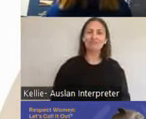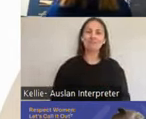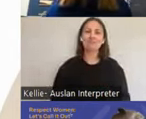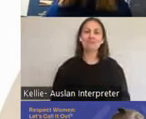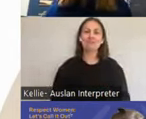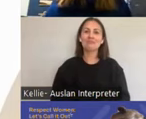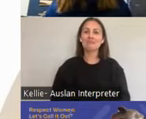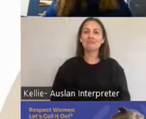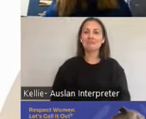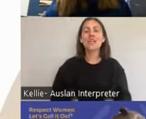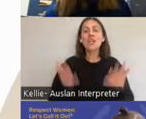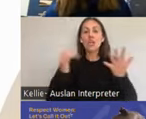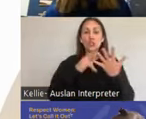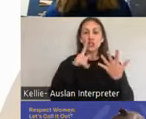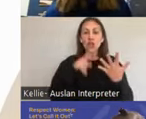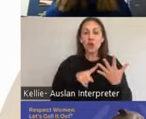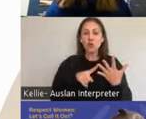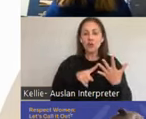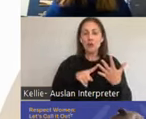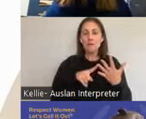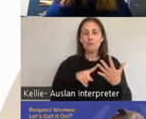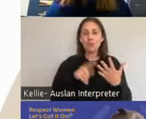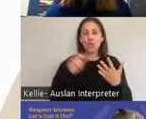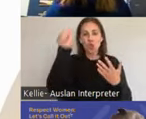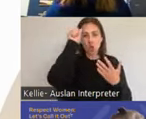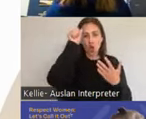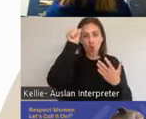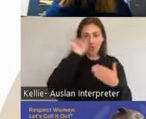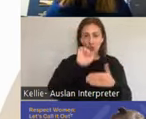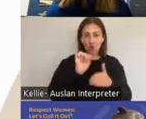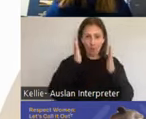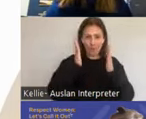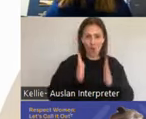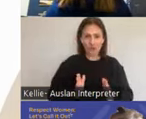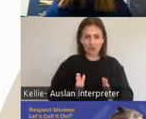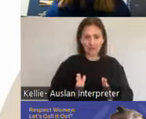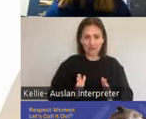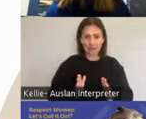So again, knowledge of how bodies are put together, where the urethra is, where the